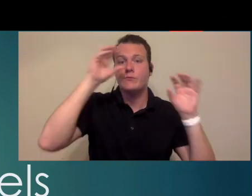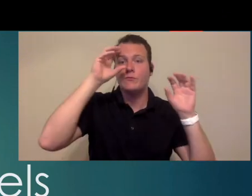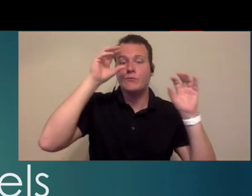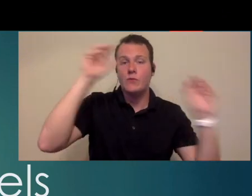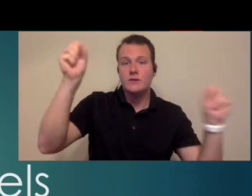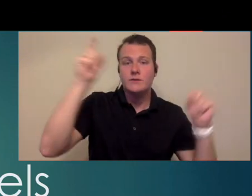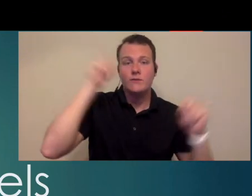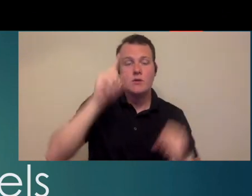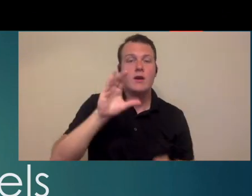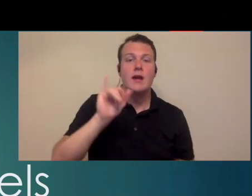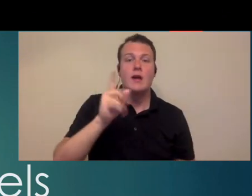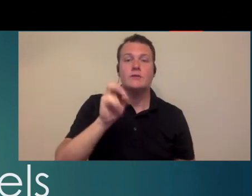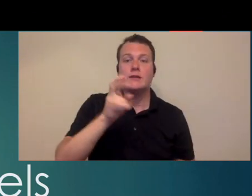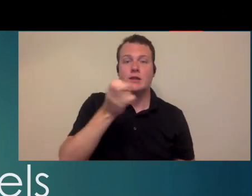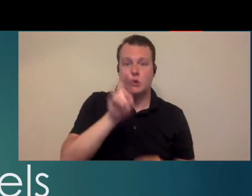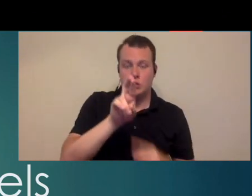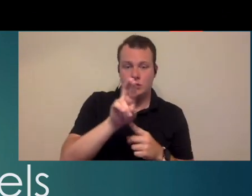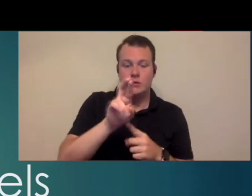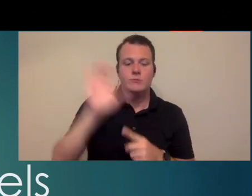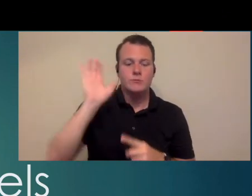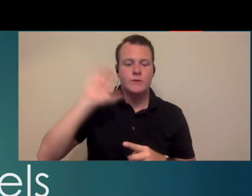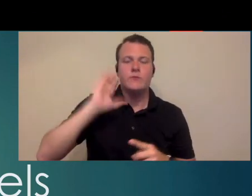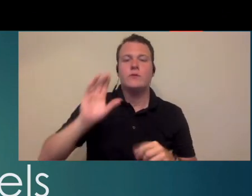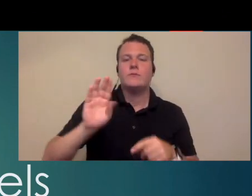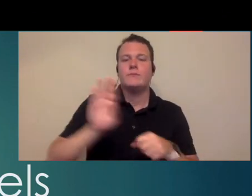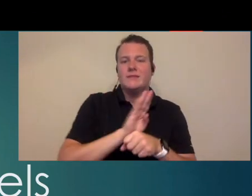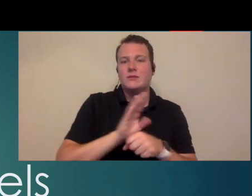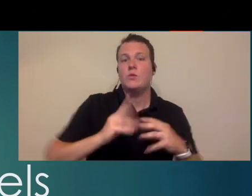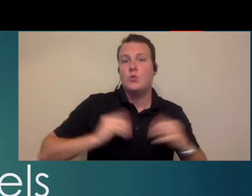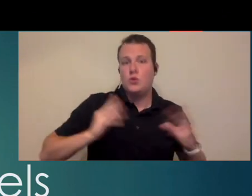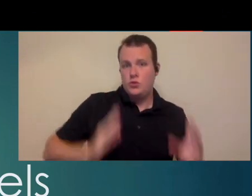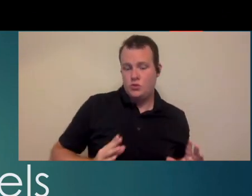president of counselor and a former private practice owner in Evanston